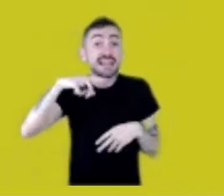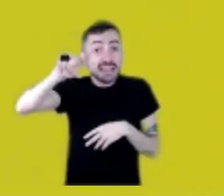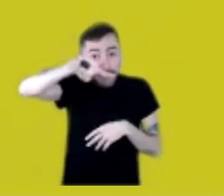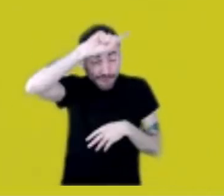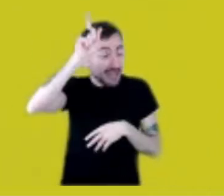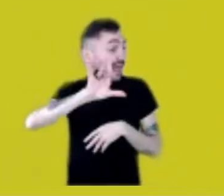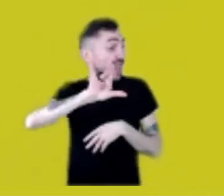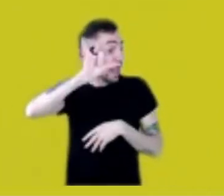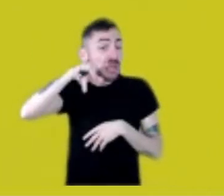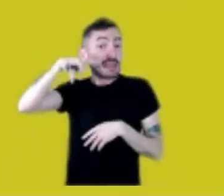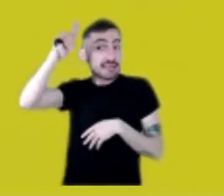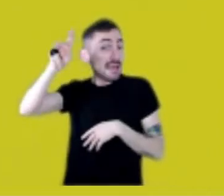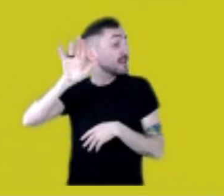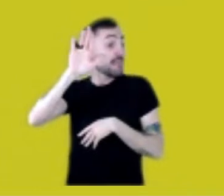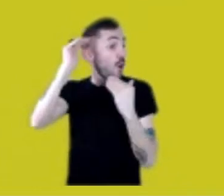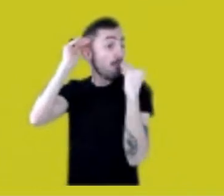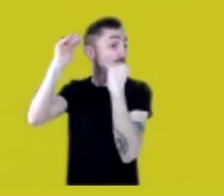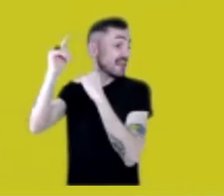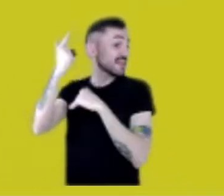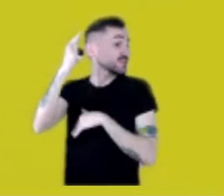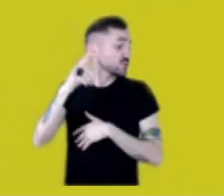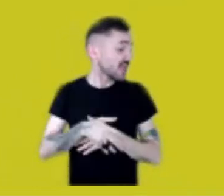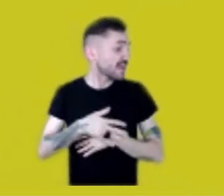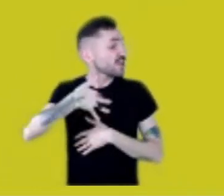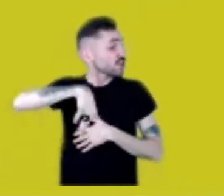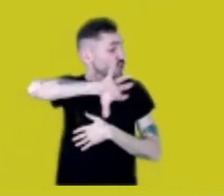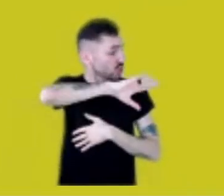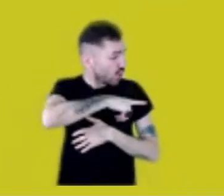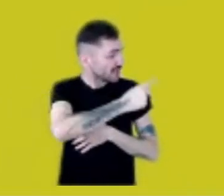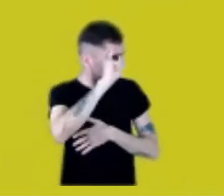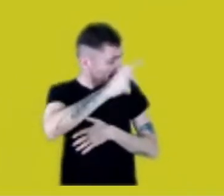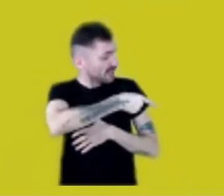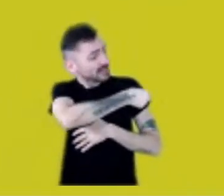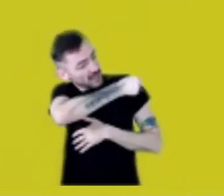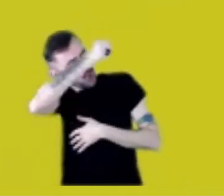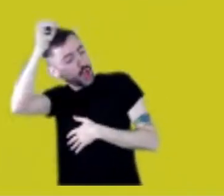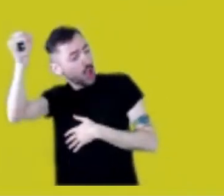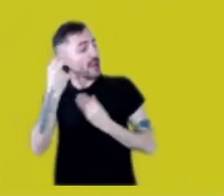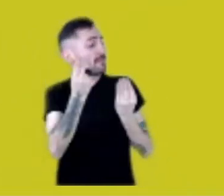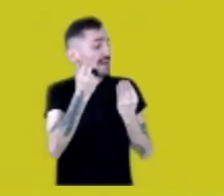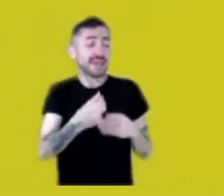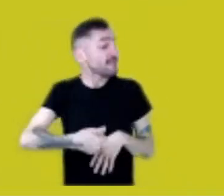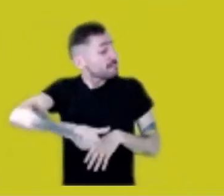so why should we send you there? They should make a residence in our land